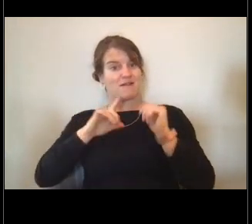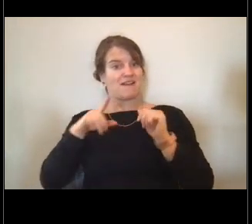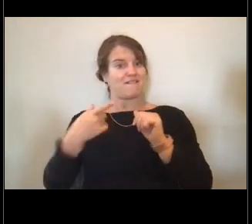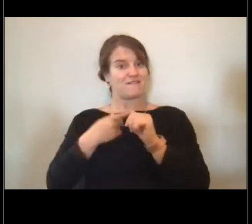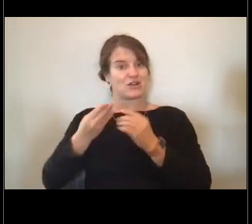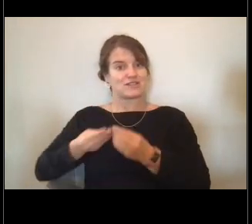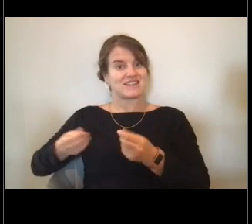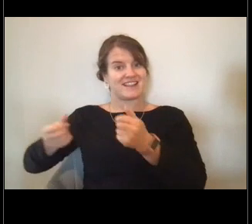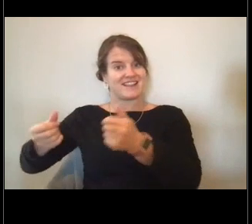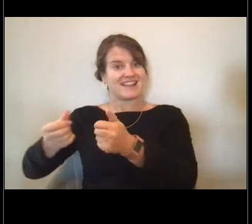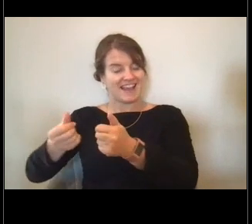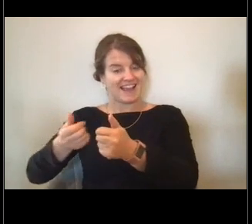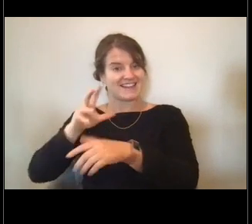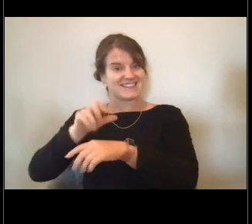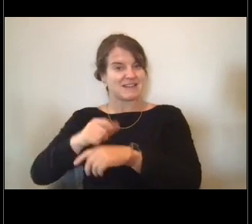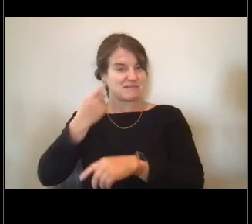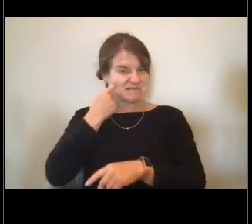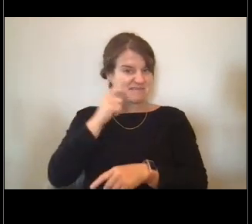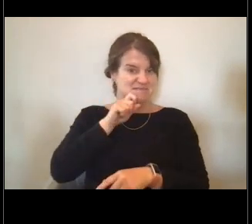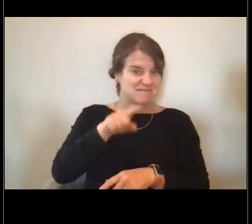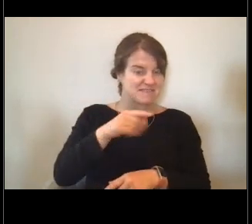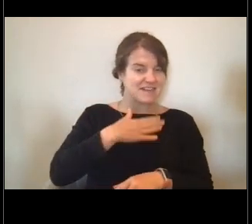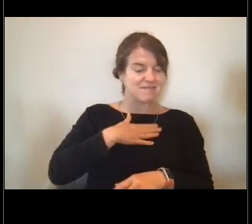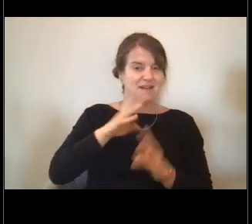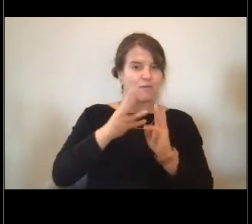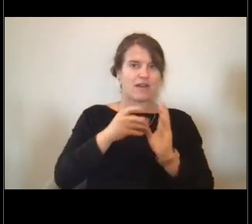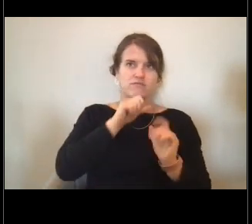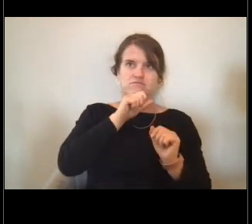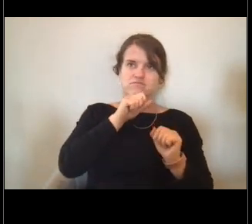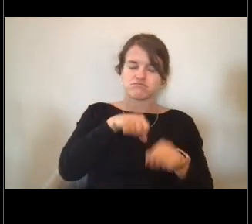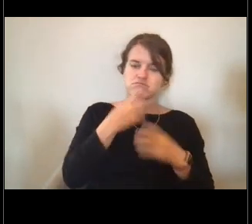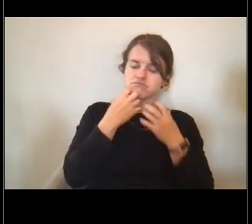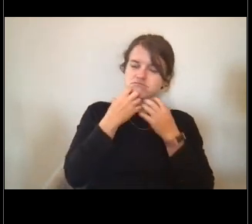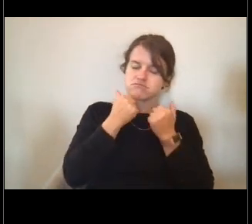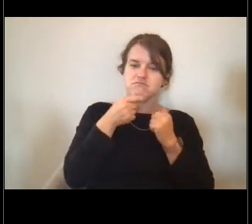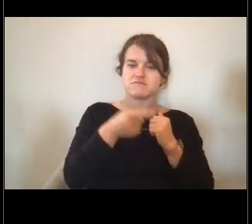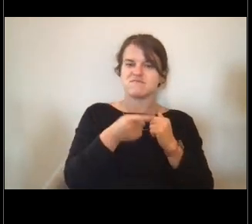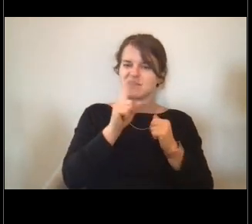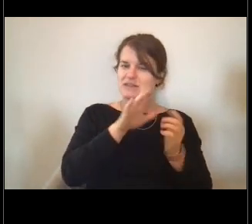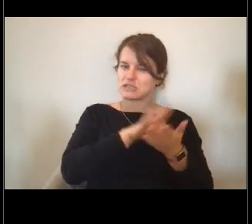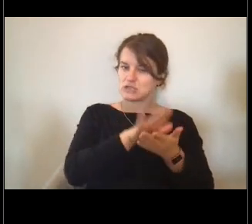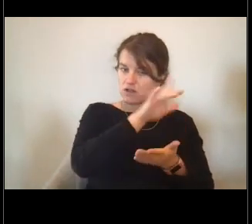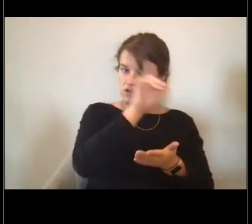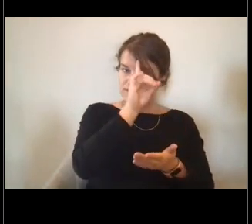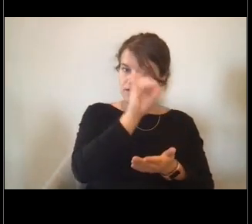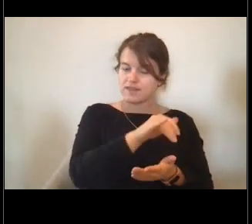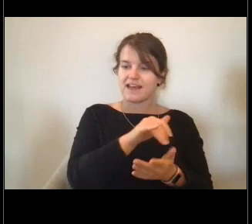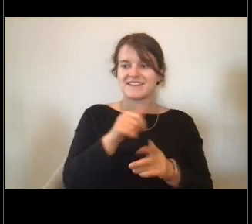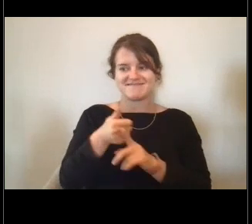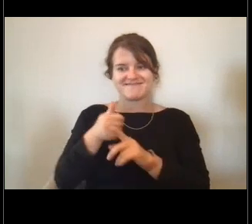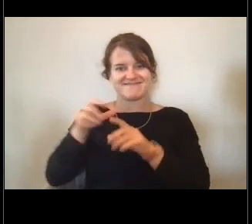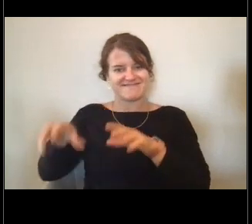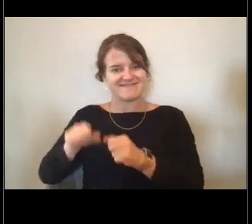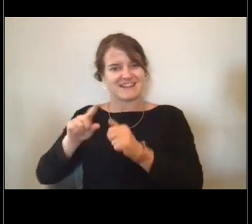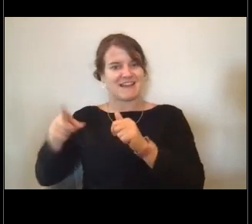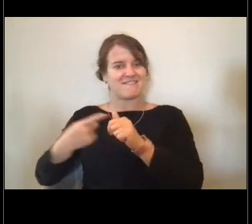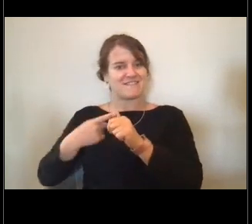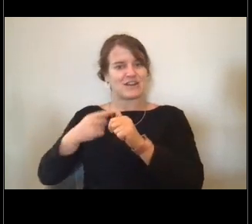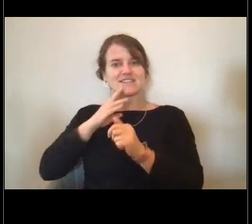I mentioned I love weather and that's what I went to school for. So I actually got to do some of that during my first land assignment.